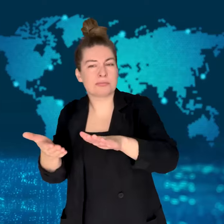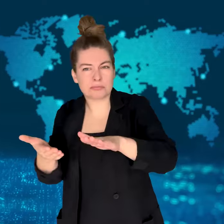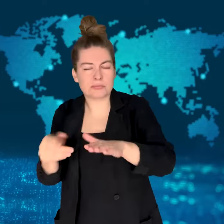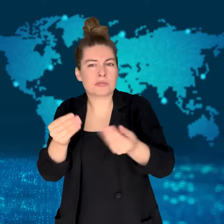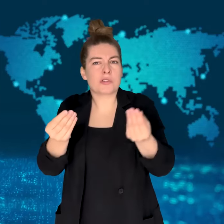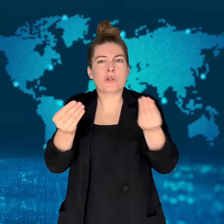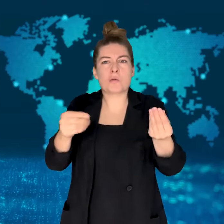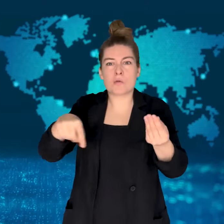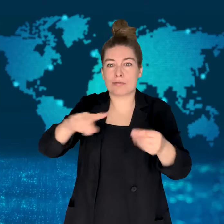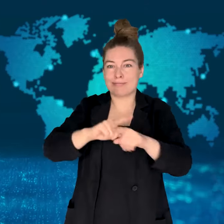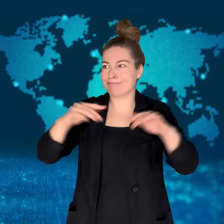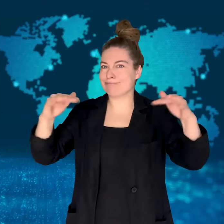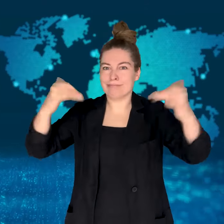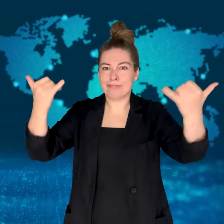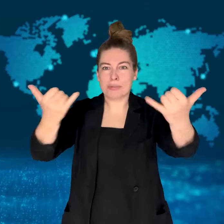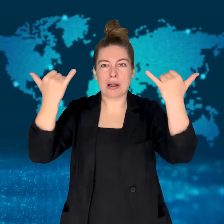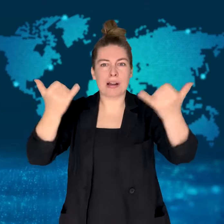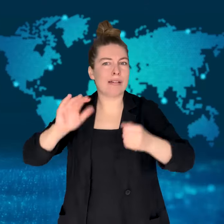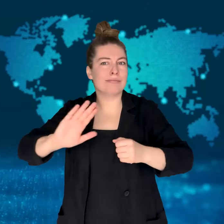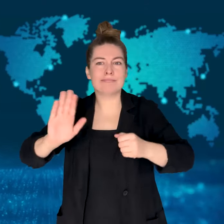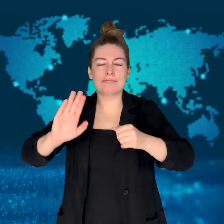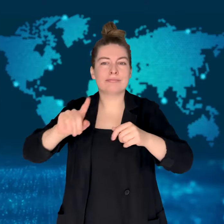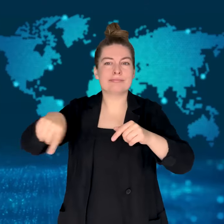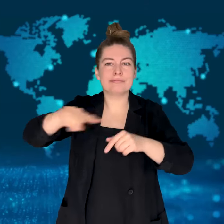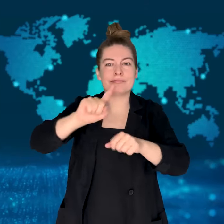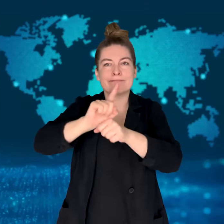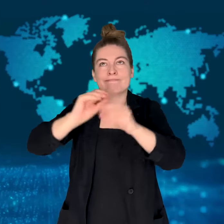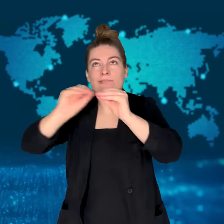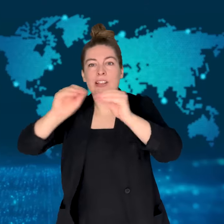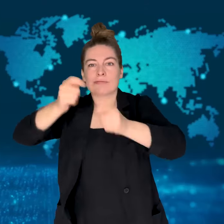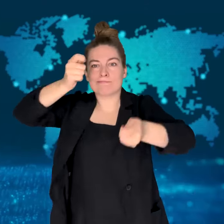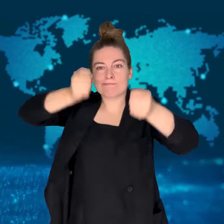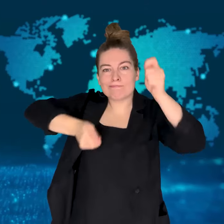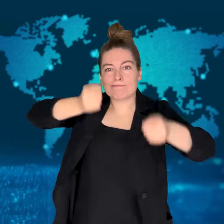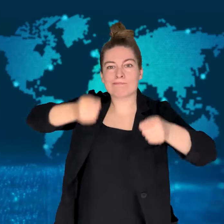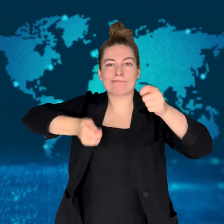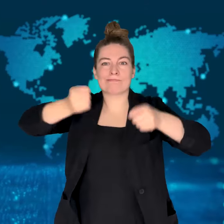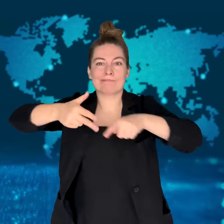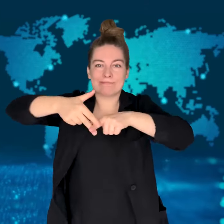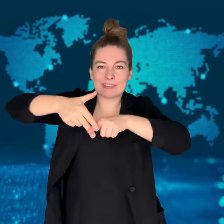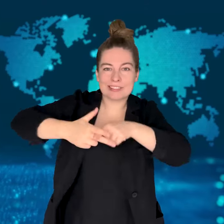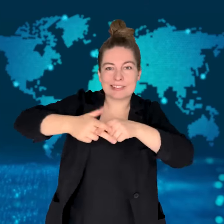At least 29 have been killed in a blaze that started